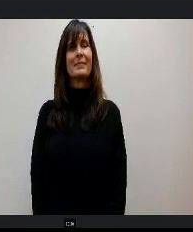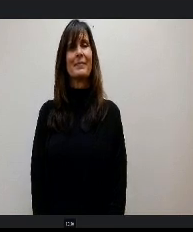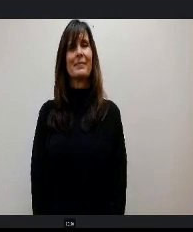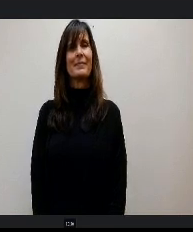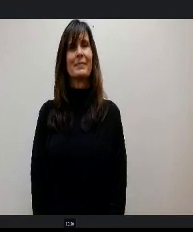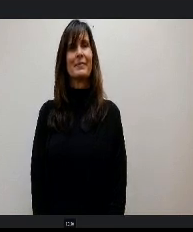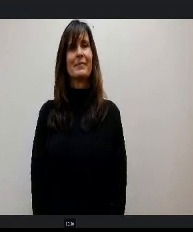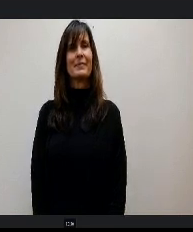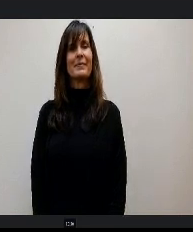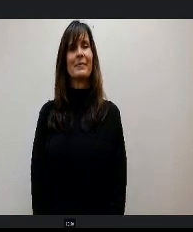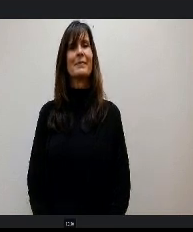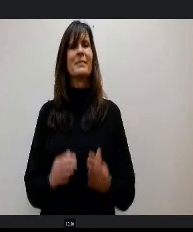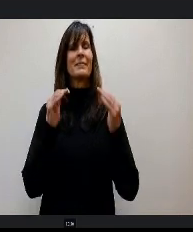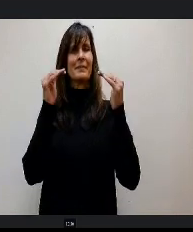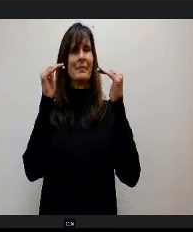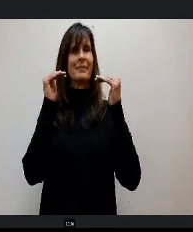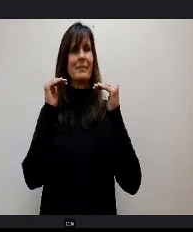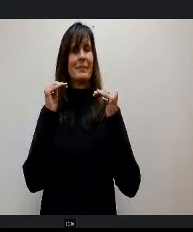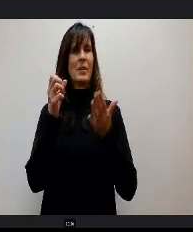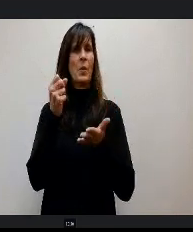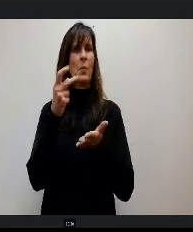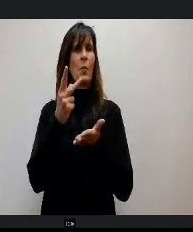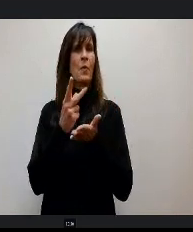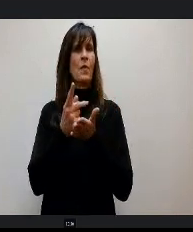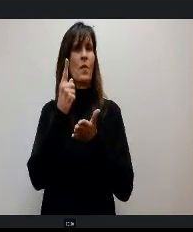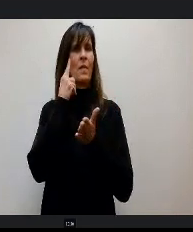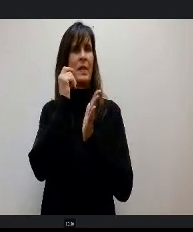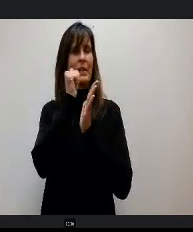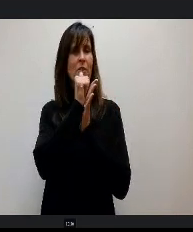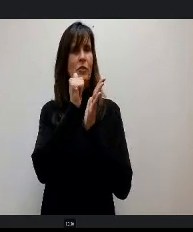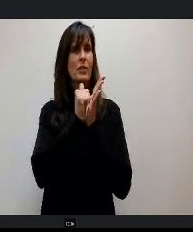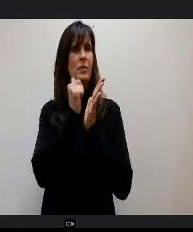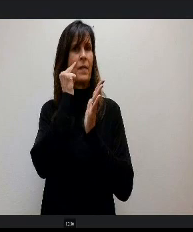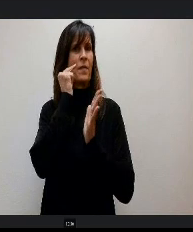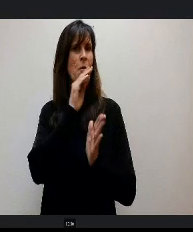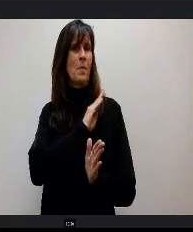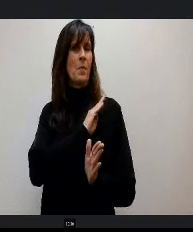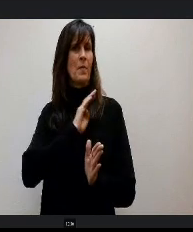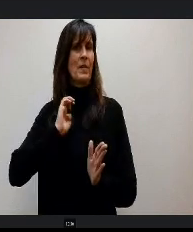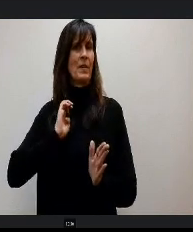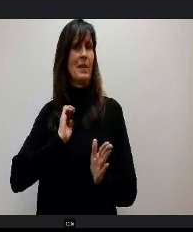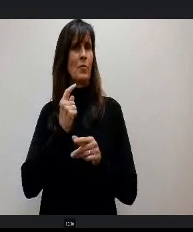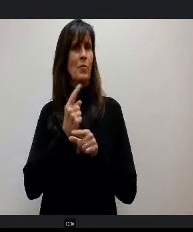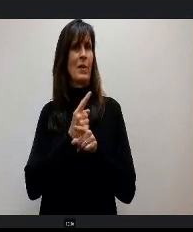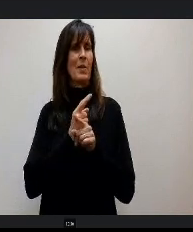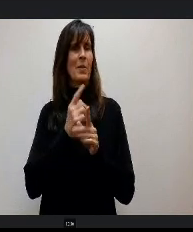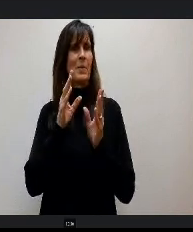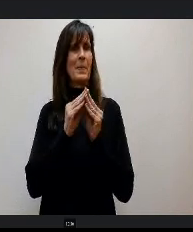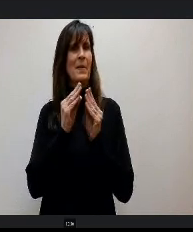Next item, approval of the agenda for the Board of Education regular meeting for April 18th